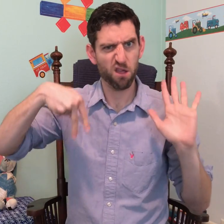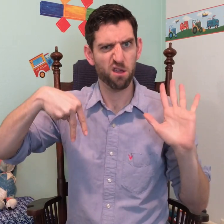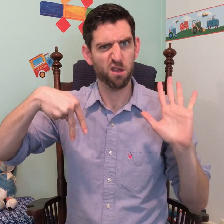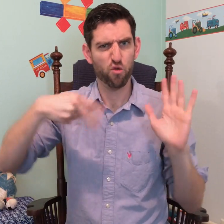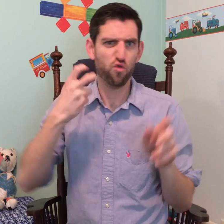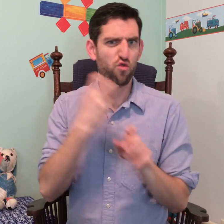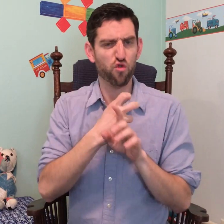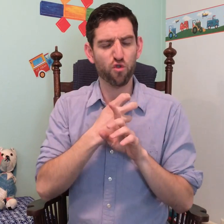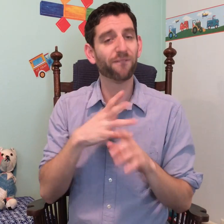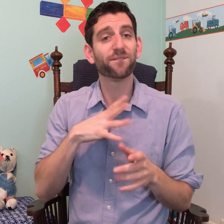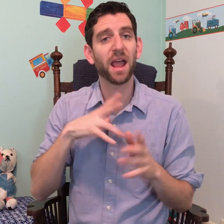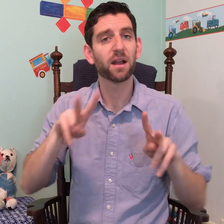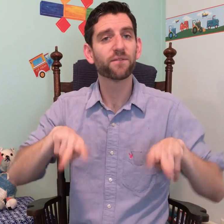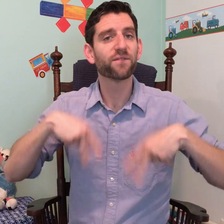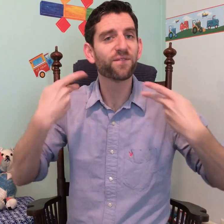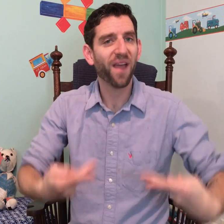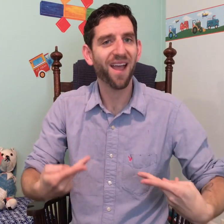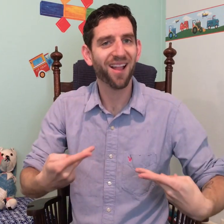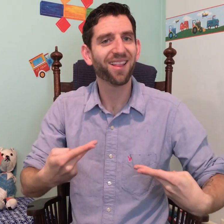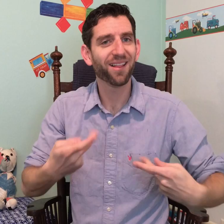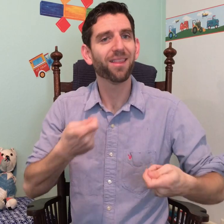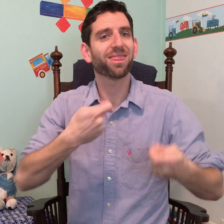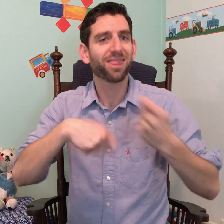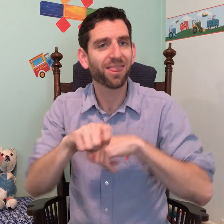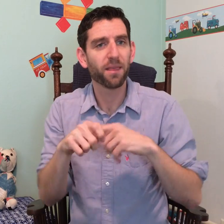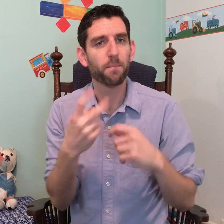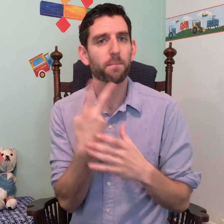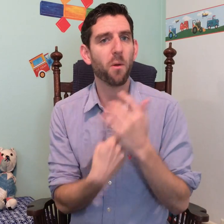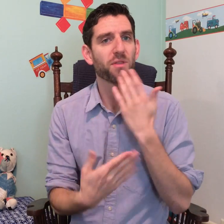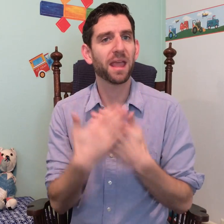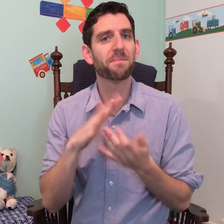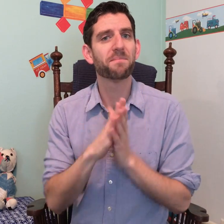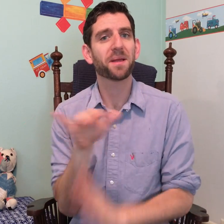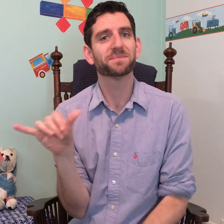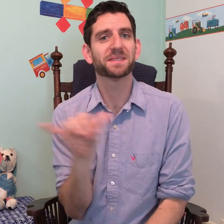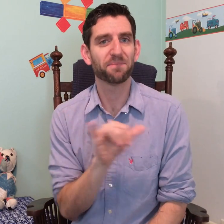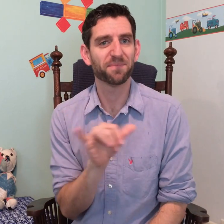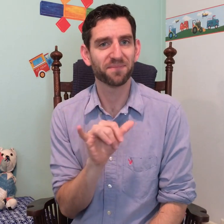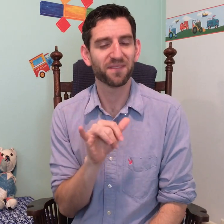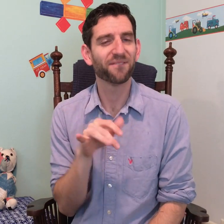children may find this hard, so they change the sign to use two V handshapes and so here both handshapes become the same.